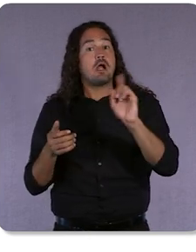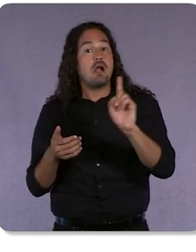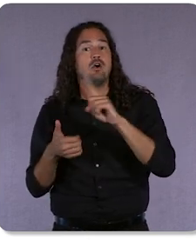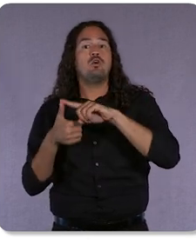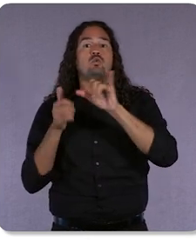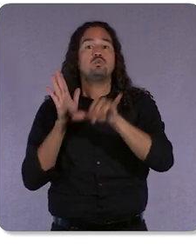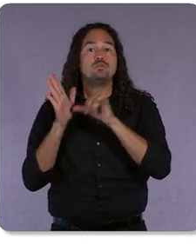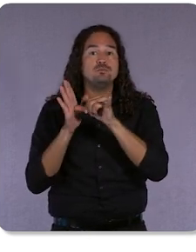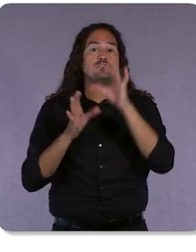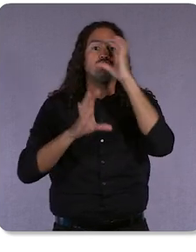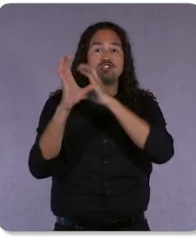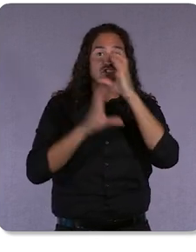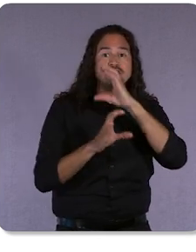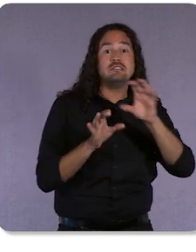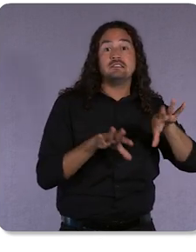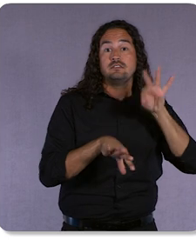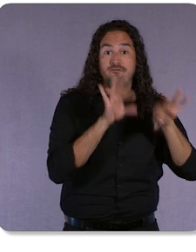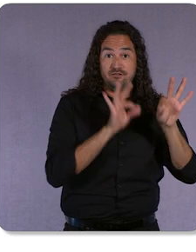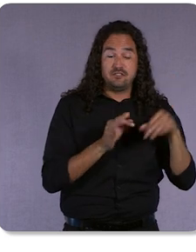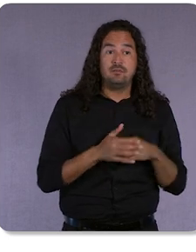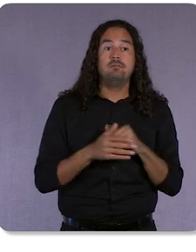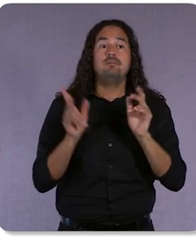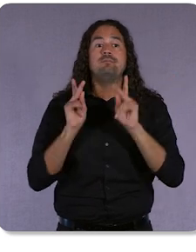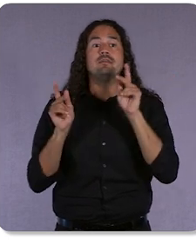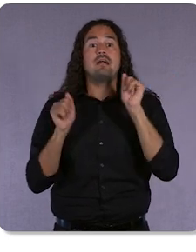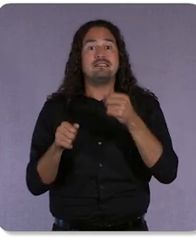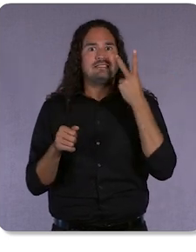People can choose to see more ads from the categories or brands they like.